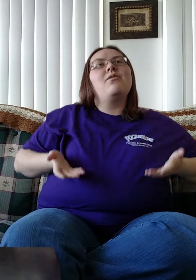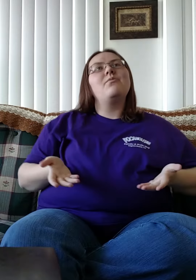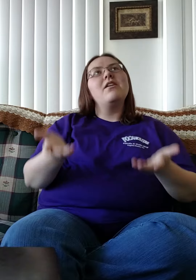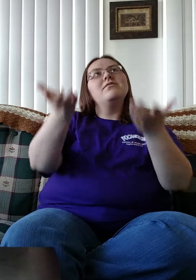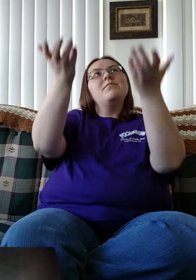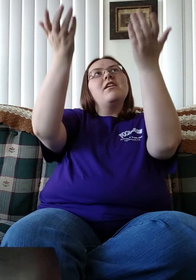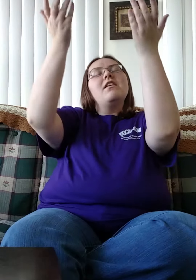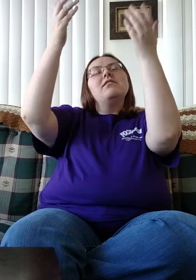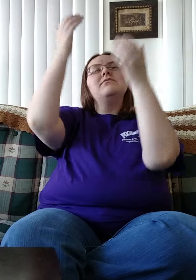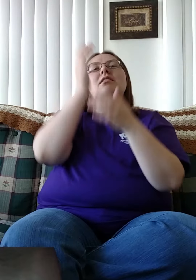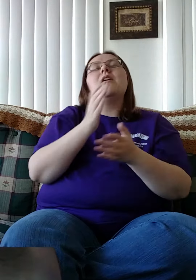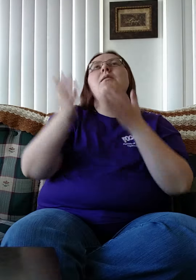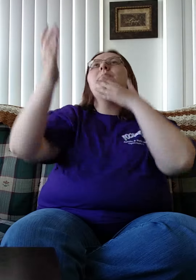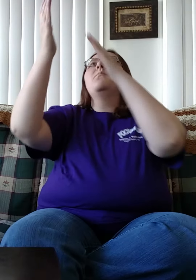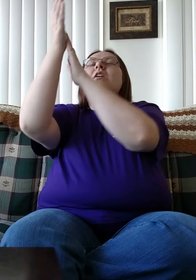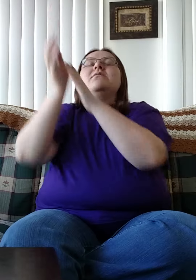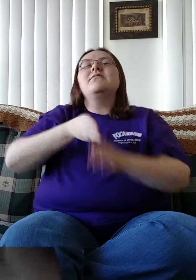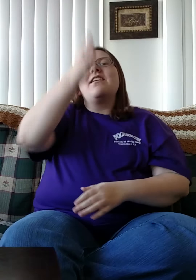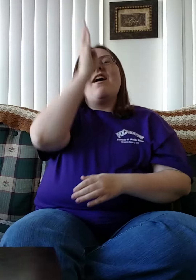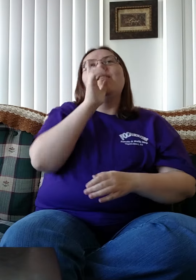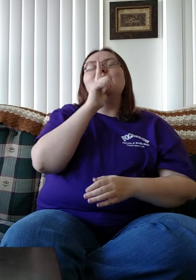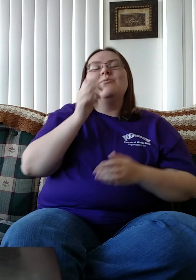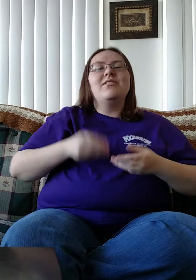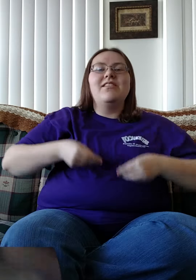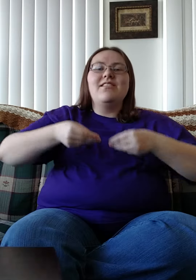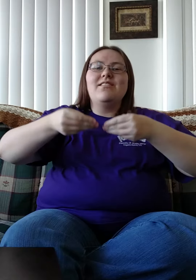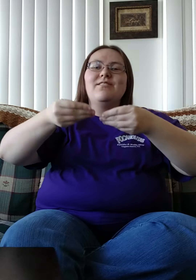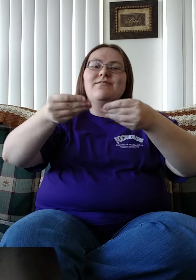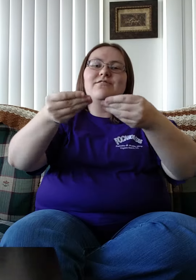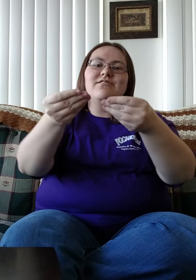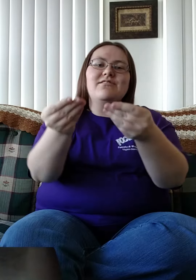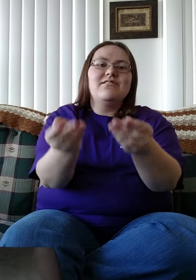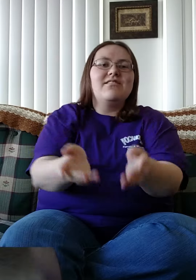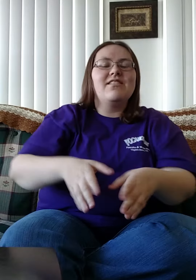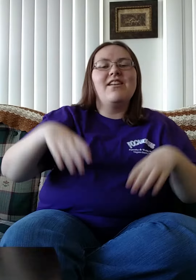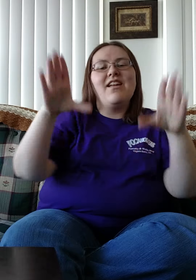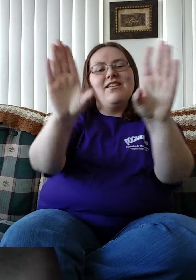I raise my hands And praise the God who gives